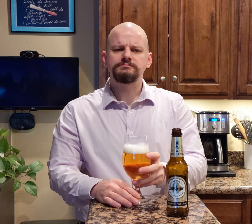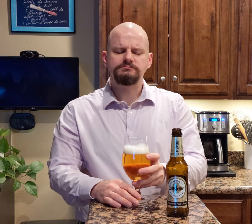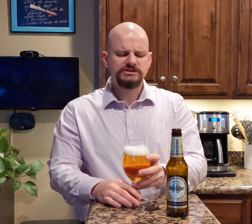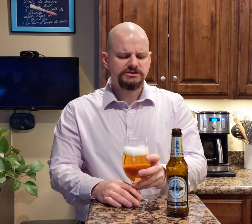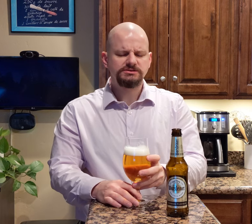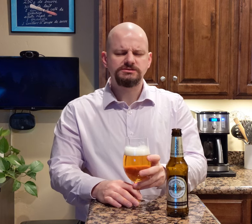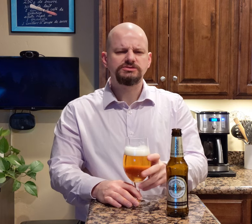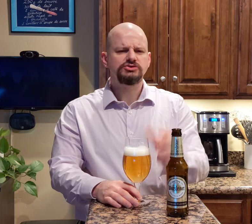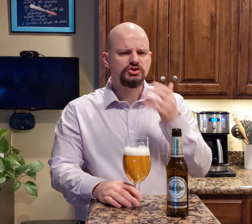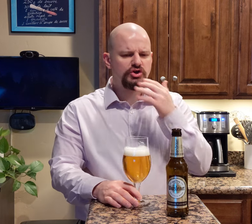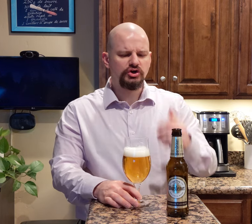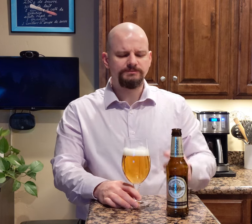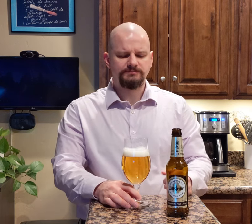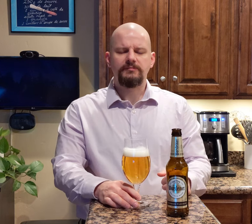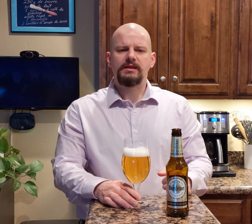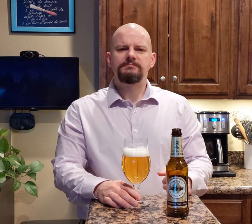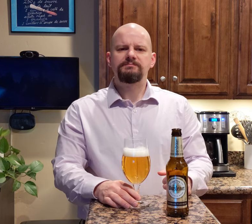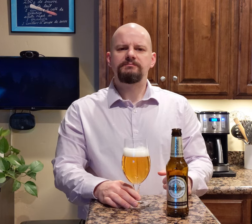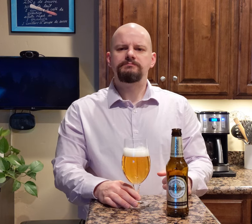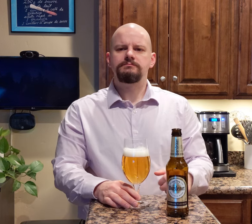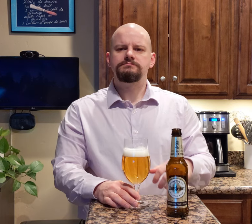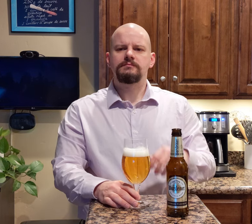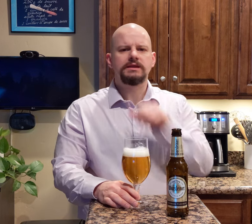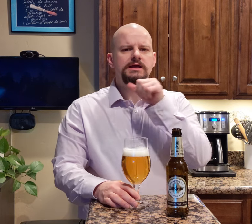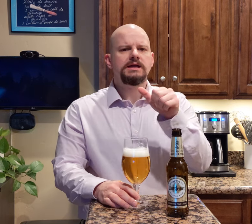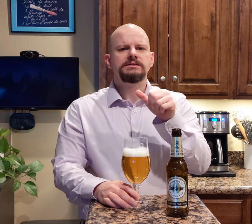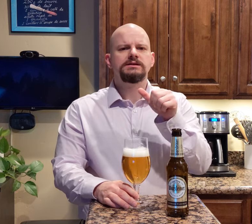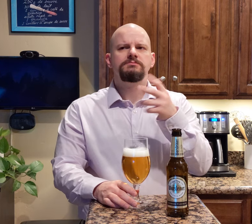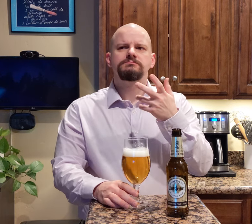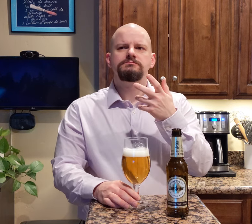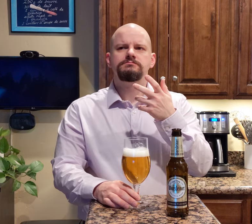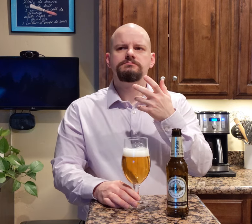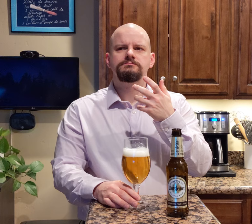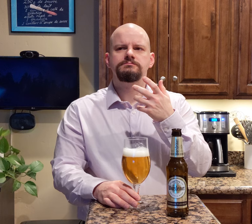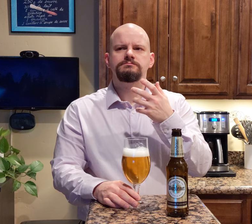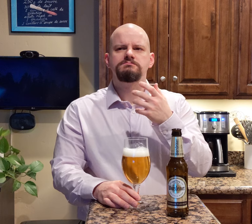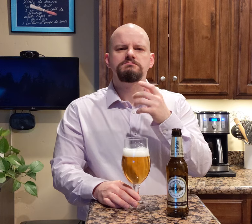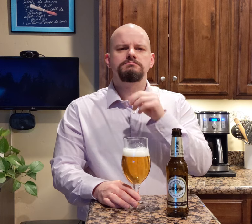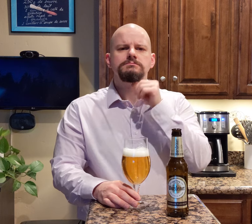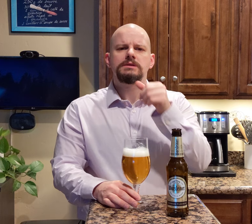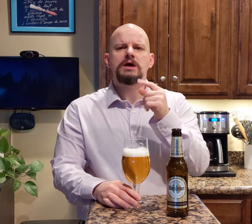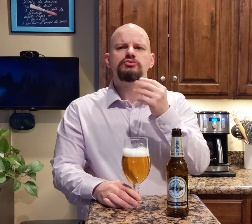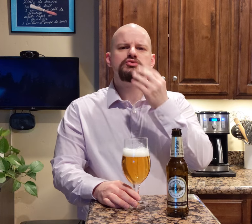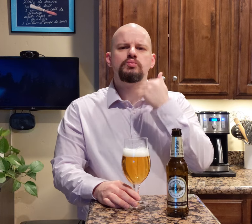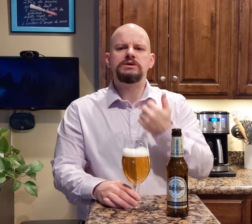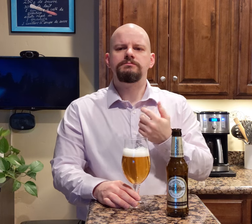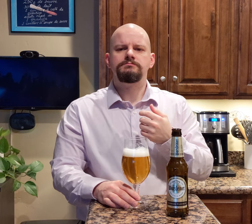It's good. It's not too sweet.